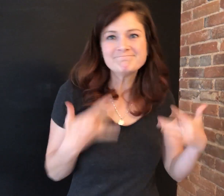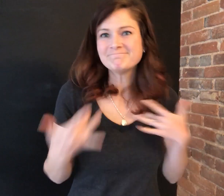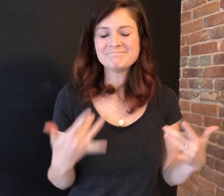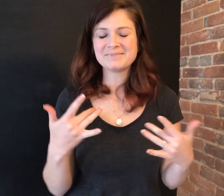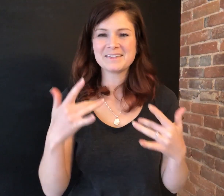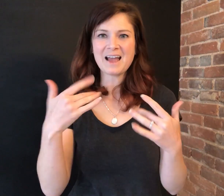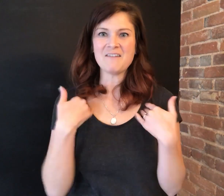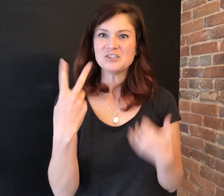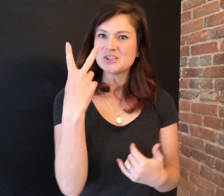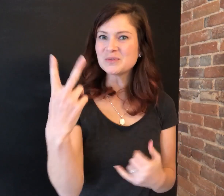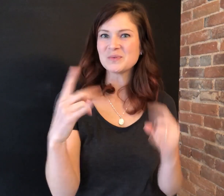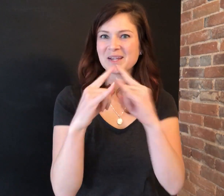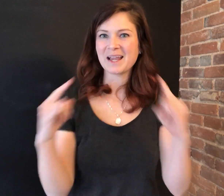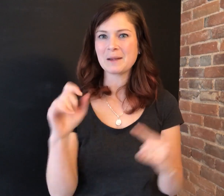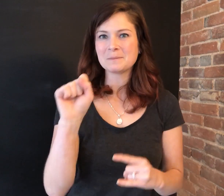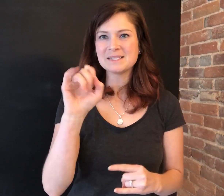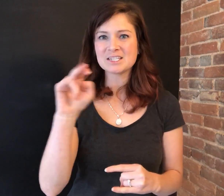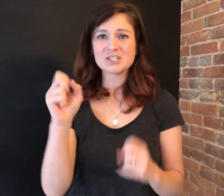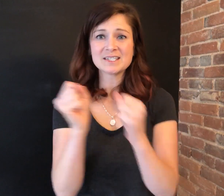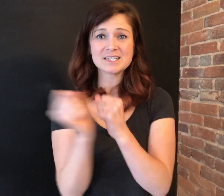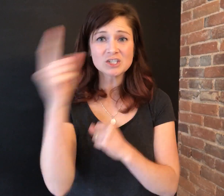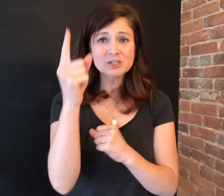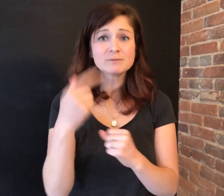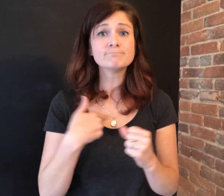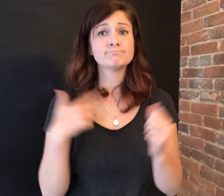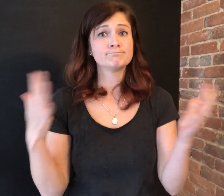we are excited and eager to have TWO camp sessions in 2021.